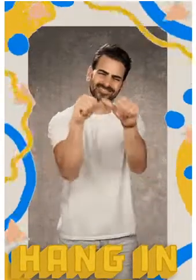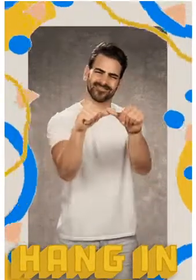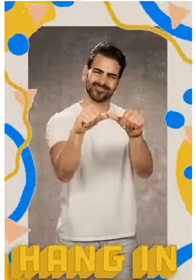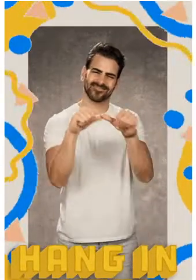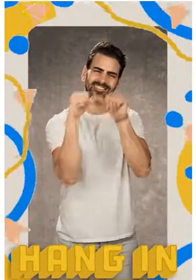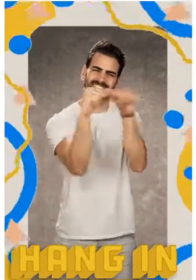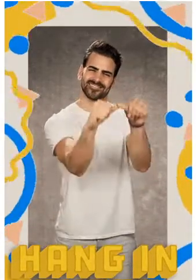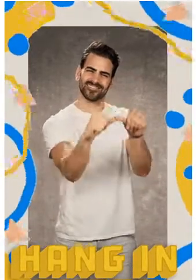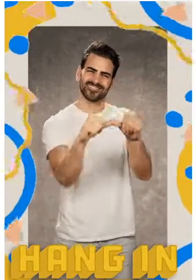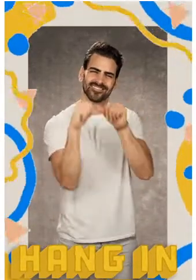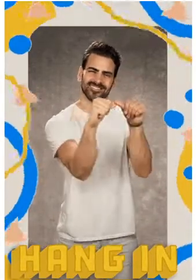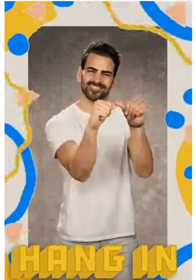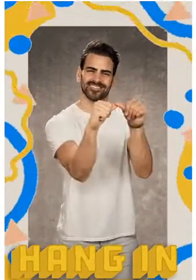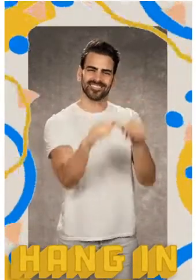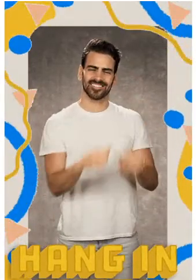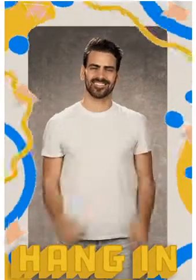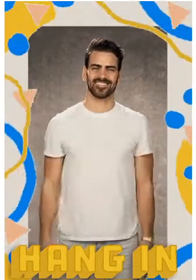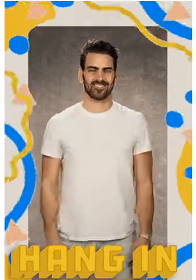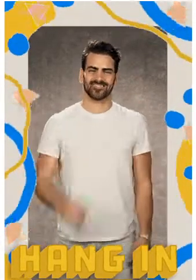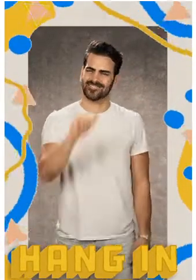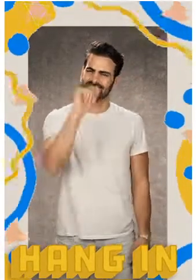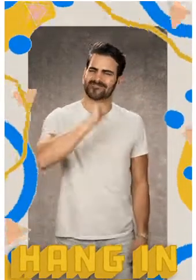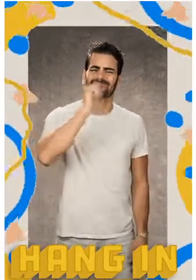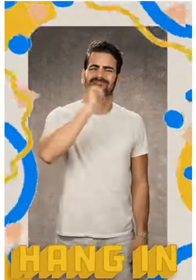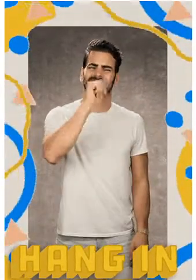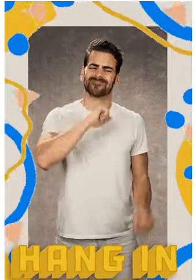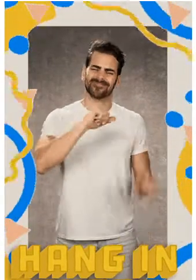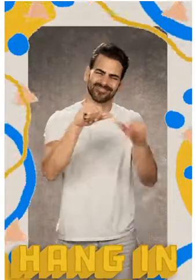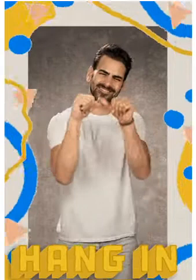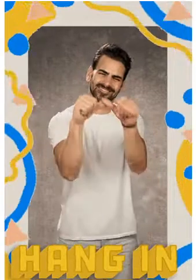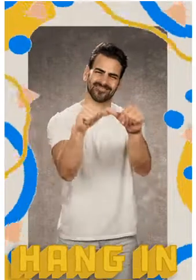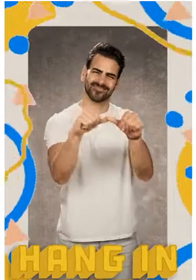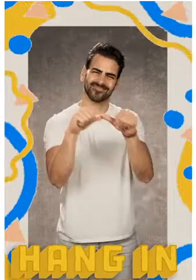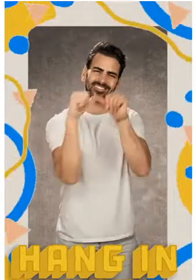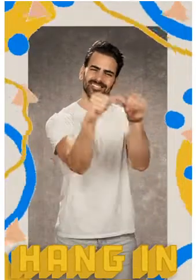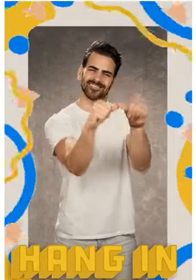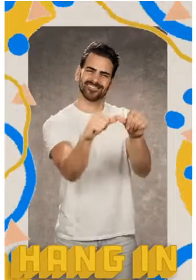can say anything in them. Sign languages have their own grammars, but those